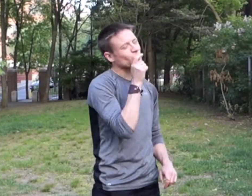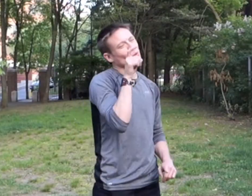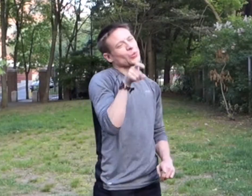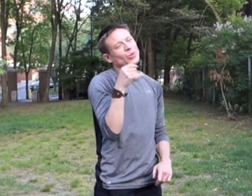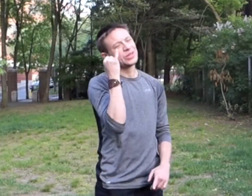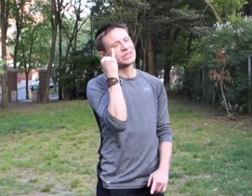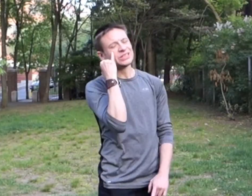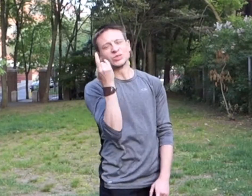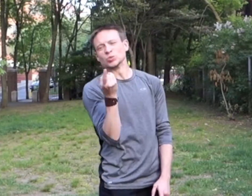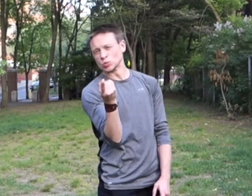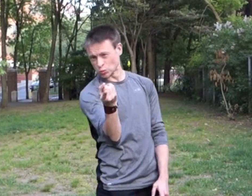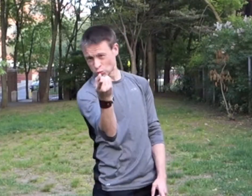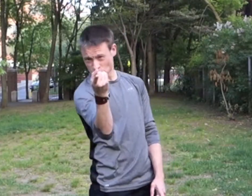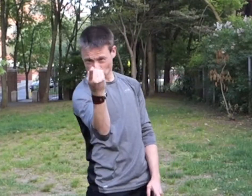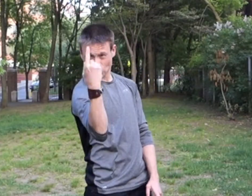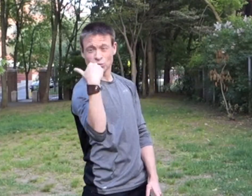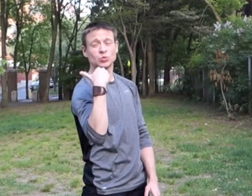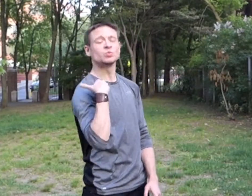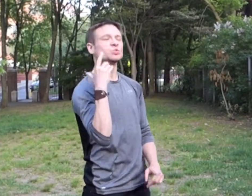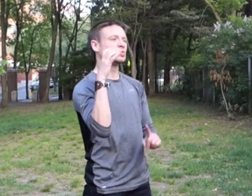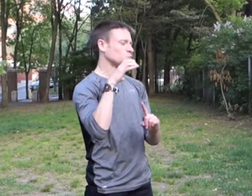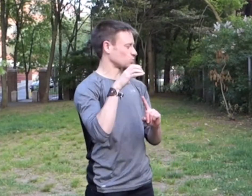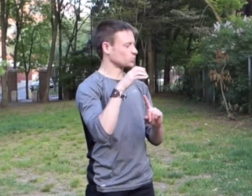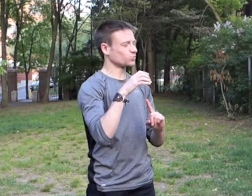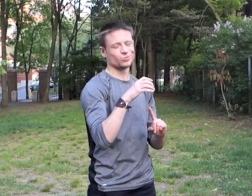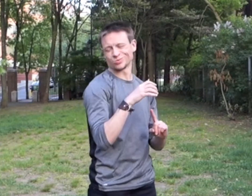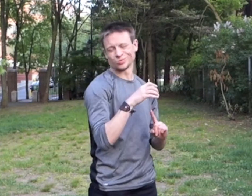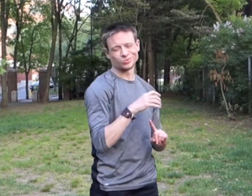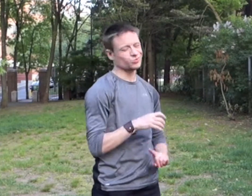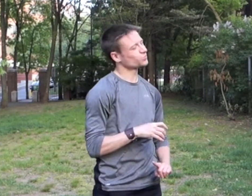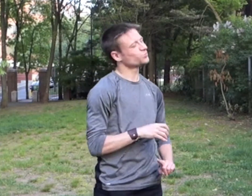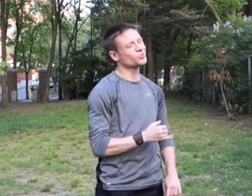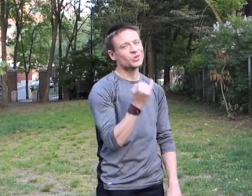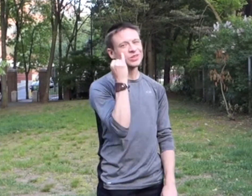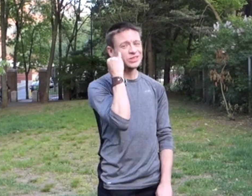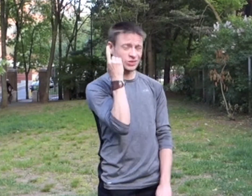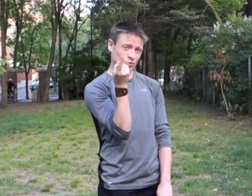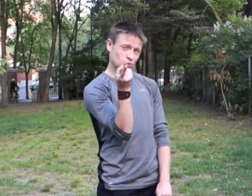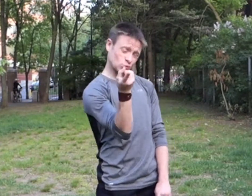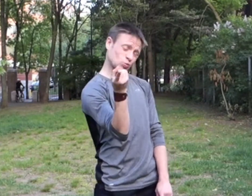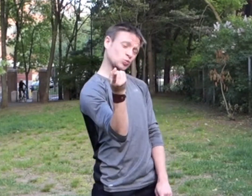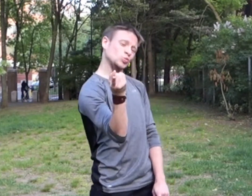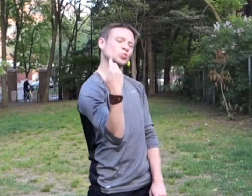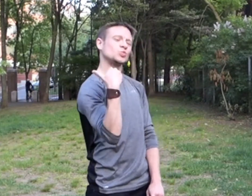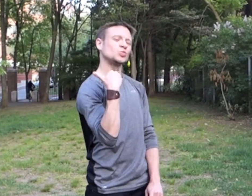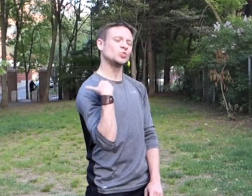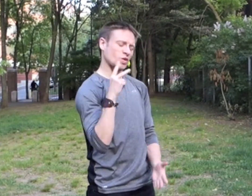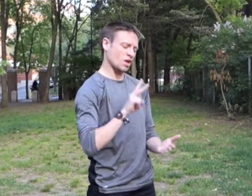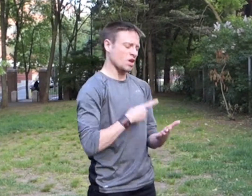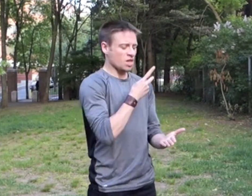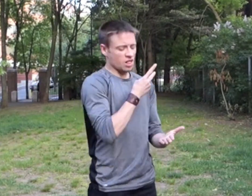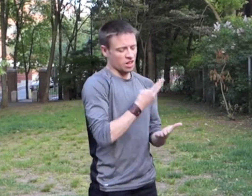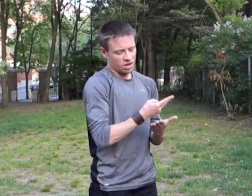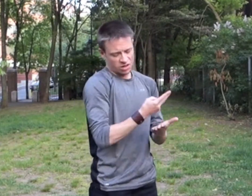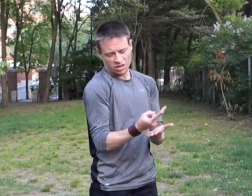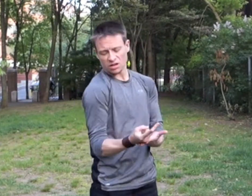I don't need a parachute, baby if I've got you Baby if I've got you, I don't need a parachute